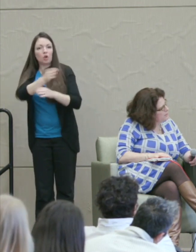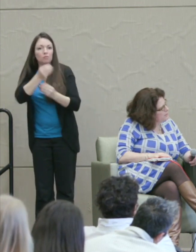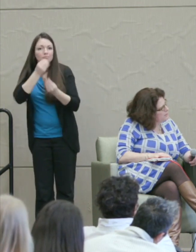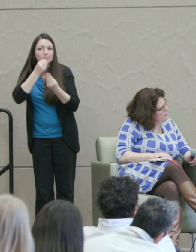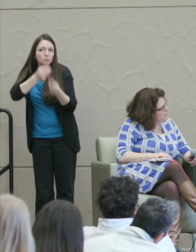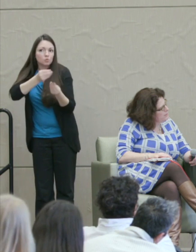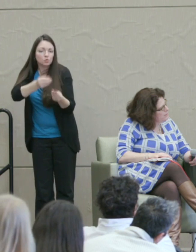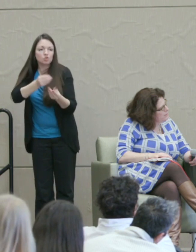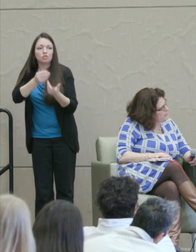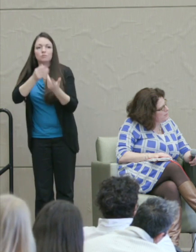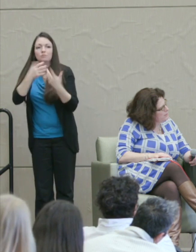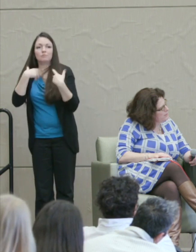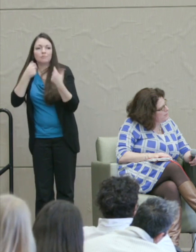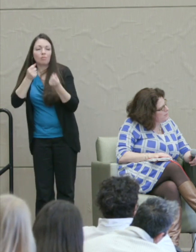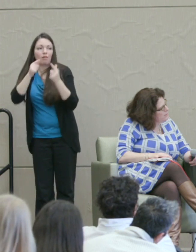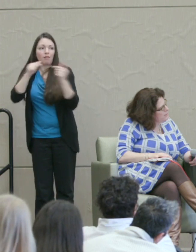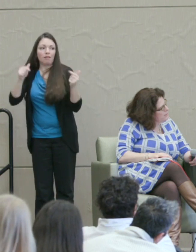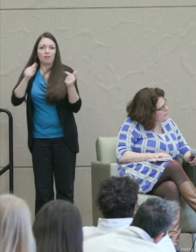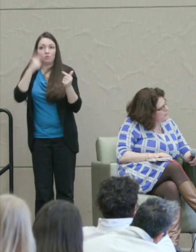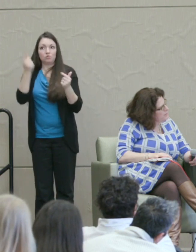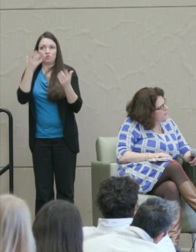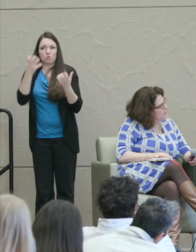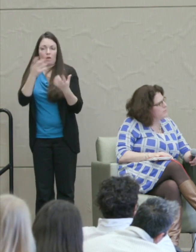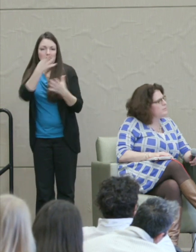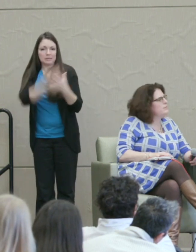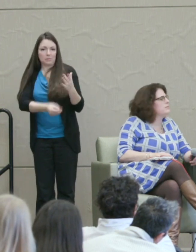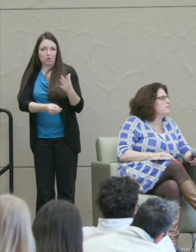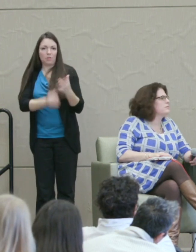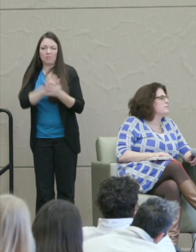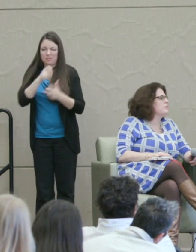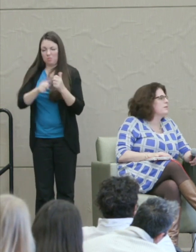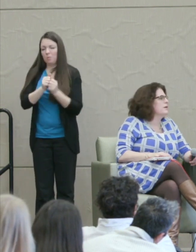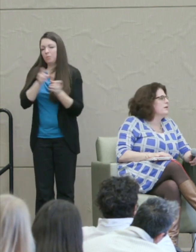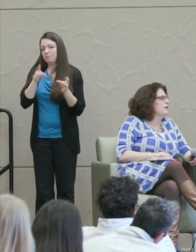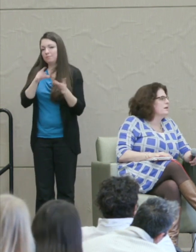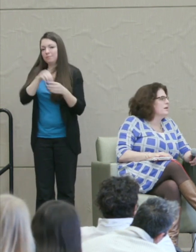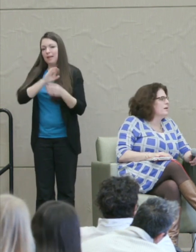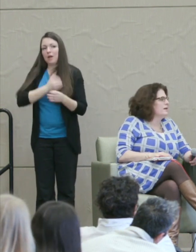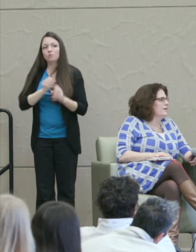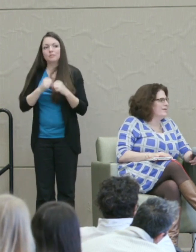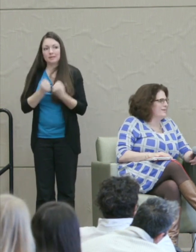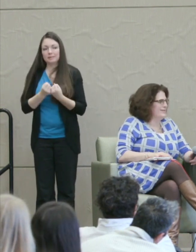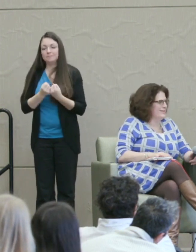And I think that's the problem with hatred in our society. Roderick Ferguson.: Ok, I am staying with this.